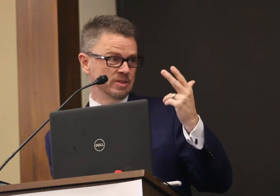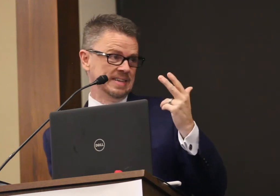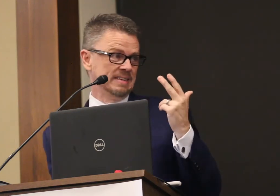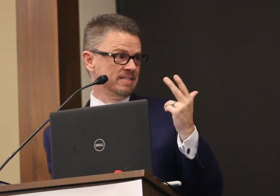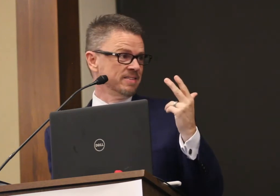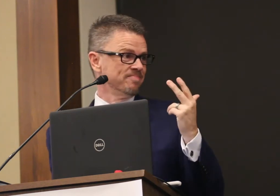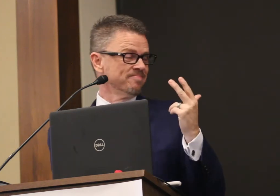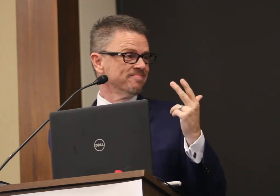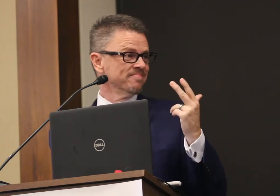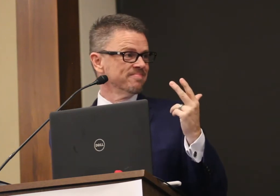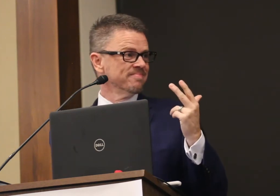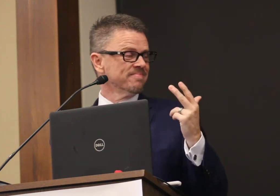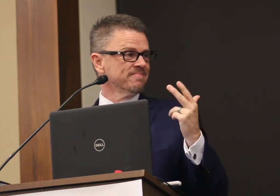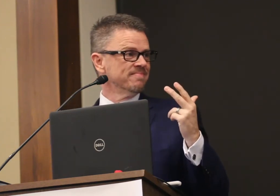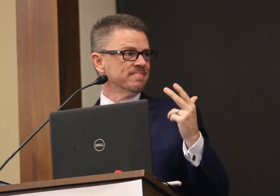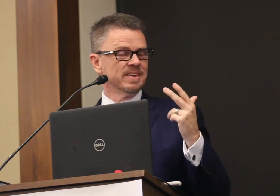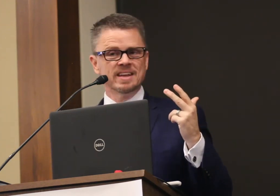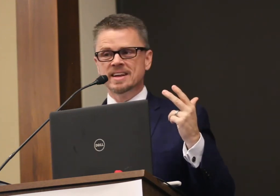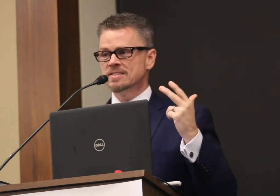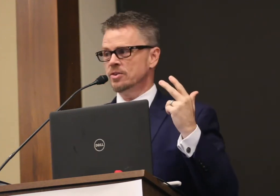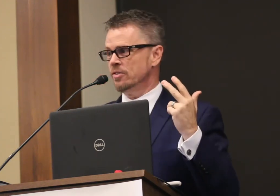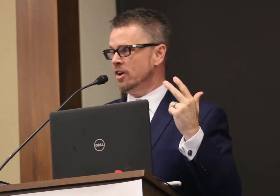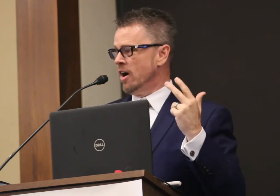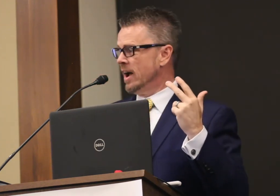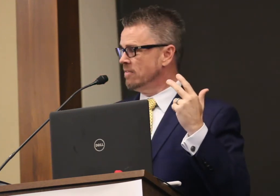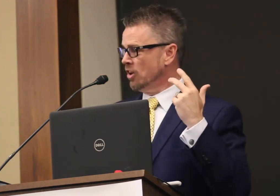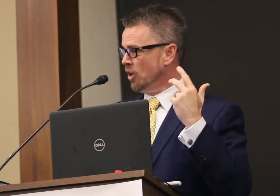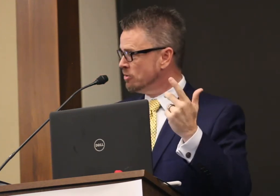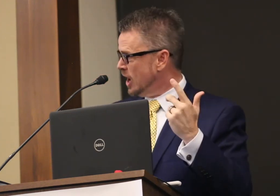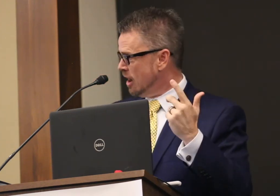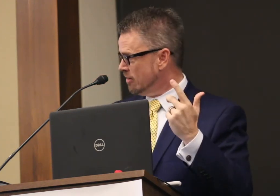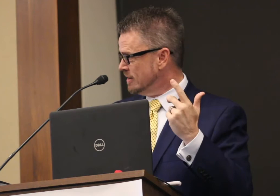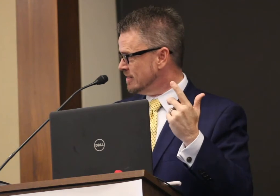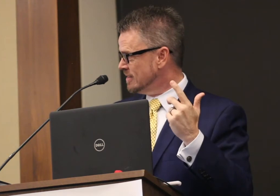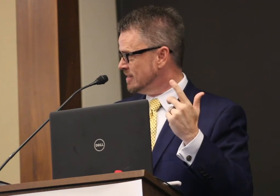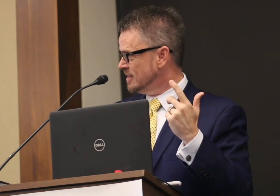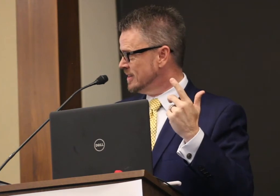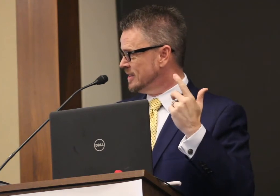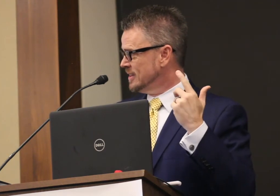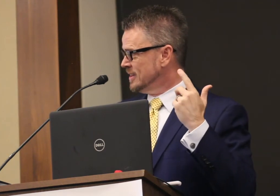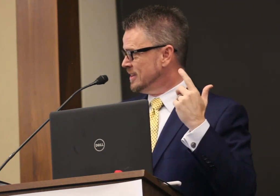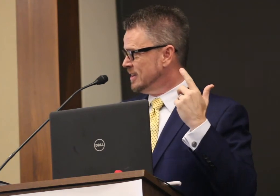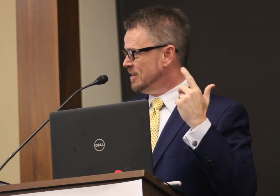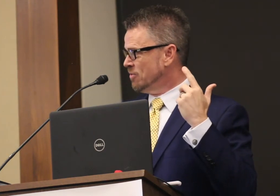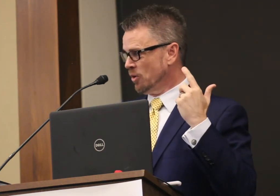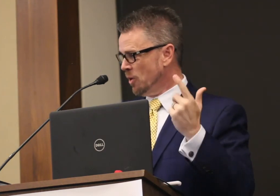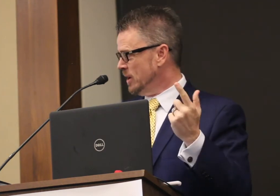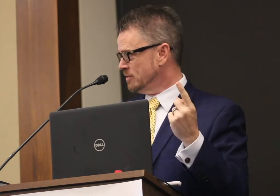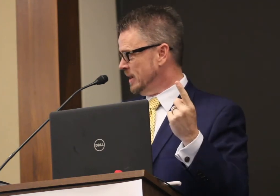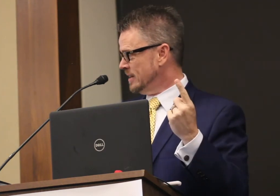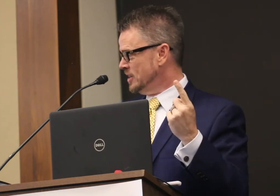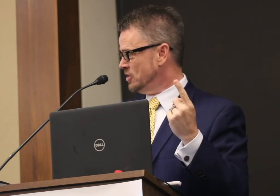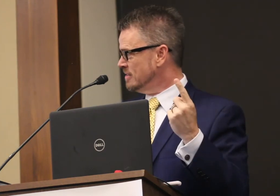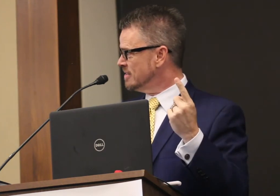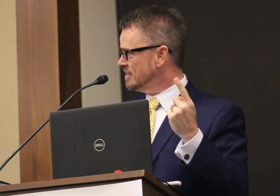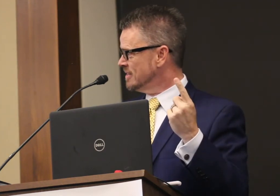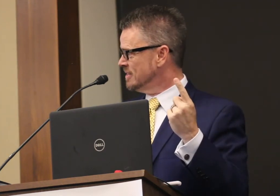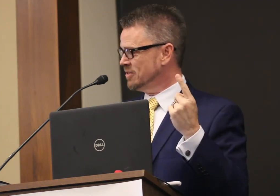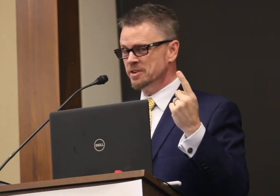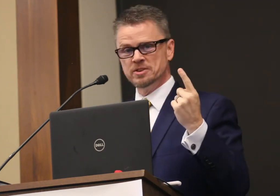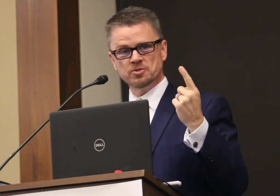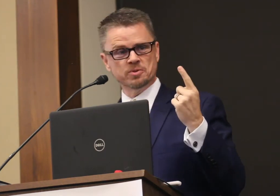things: So here they are, I have a low tolerance for low expectations for individuals with